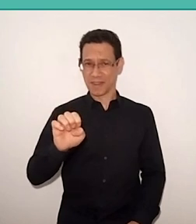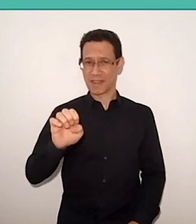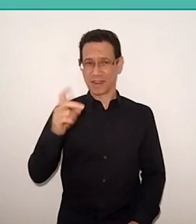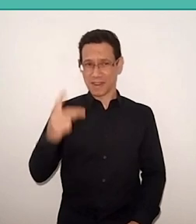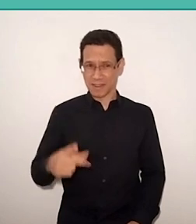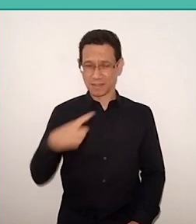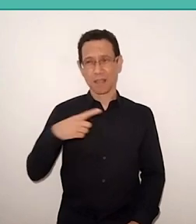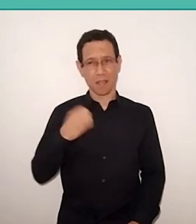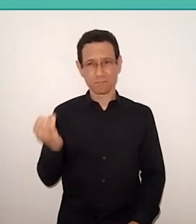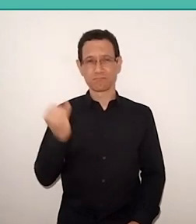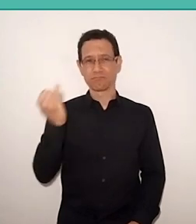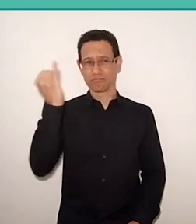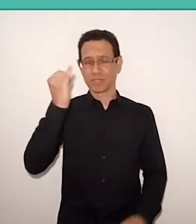I will explain why.